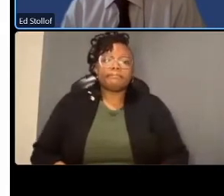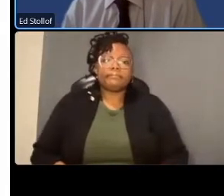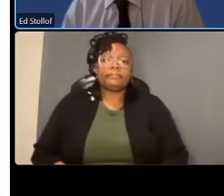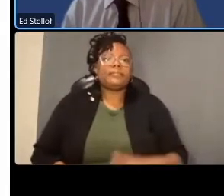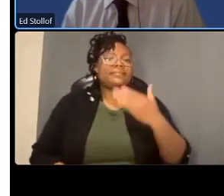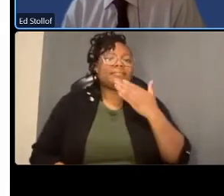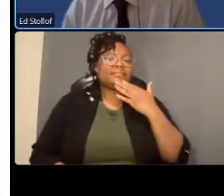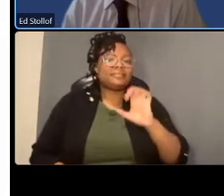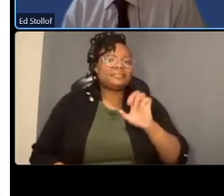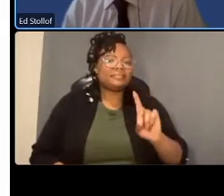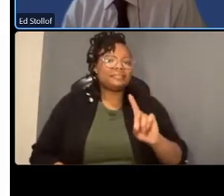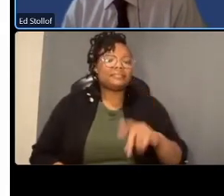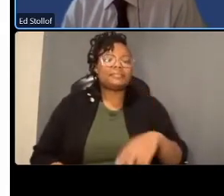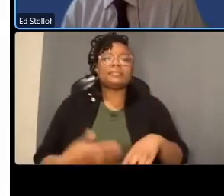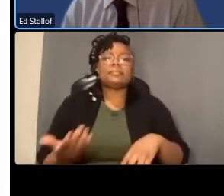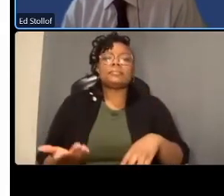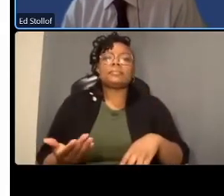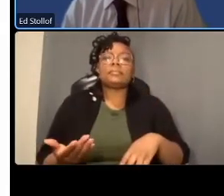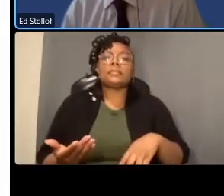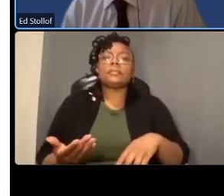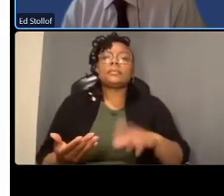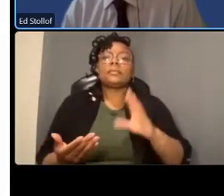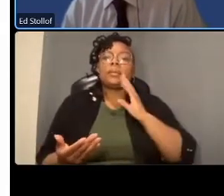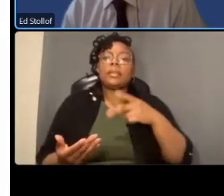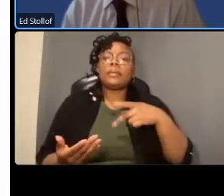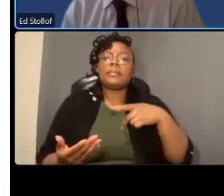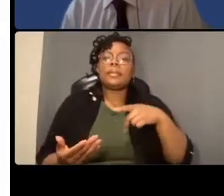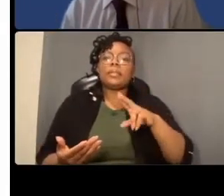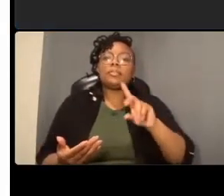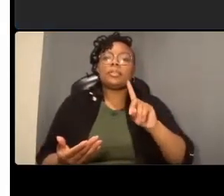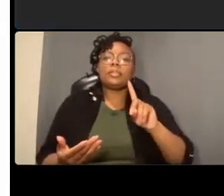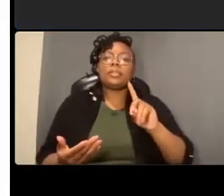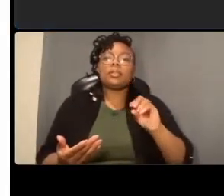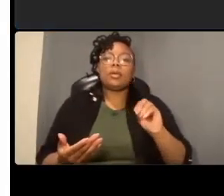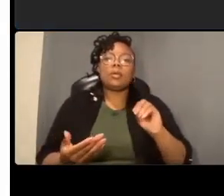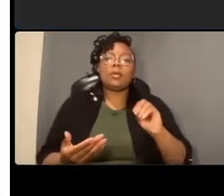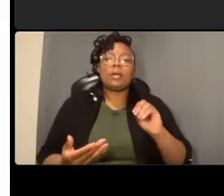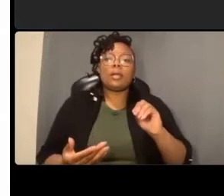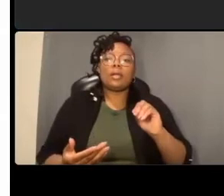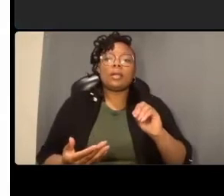assisted living often ambulance and fire trucks are parked here to respond to emergencies